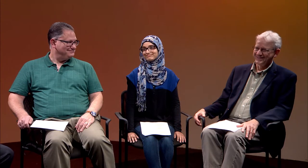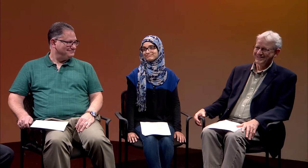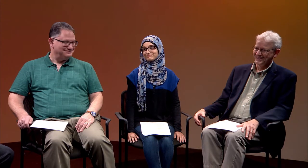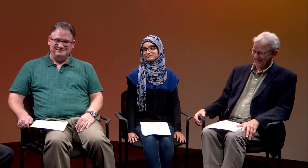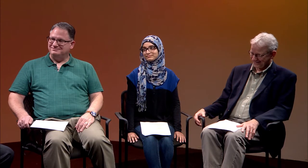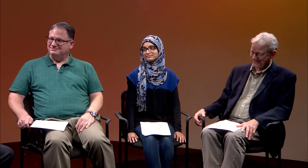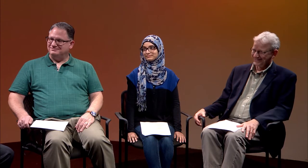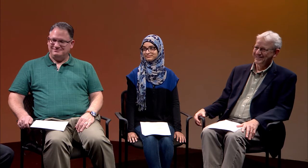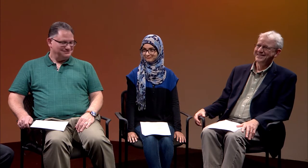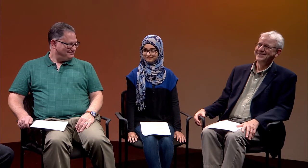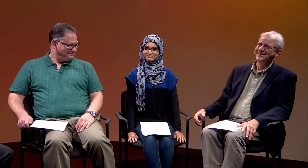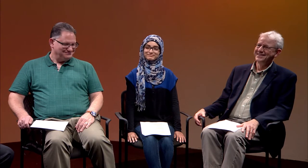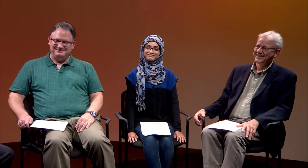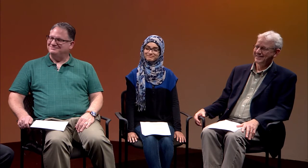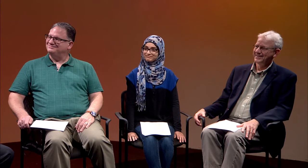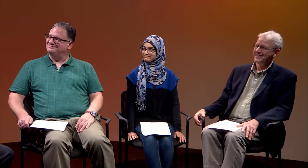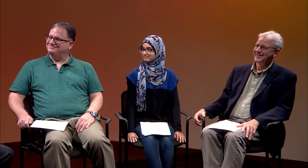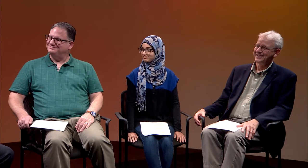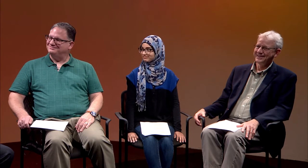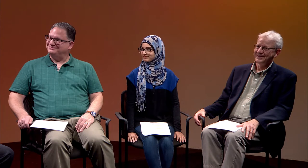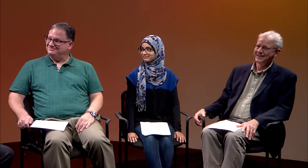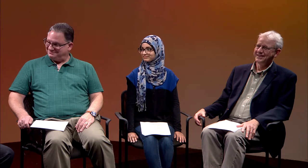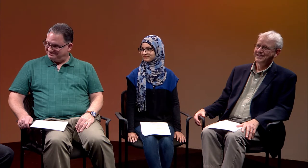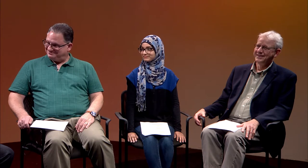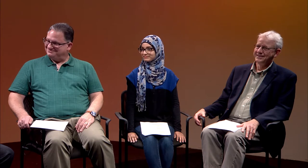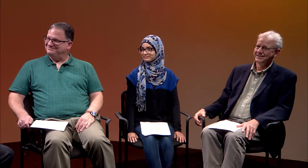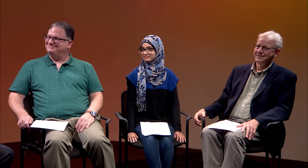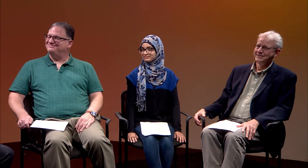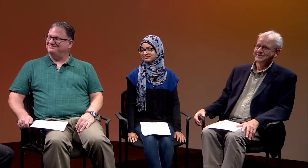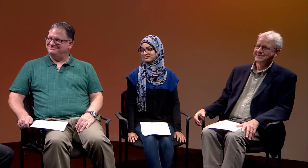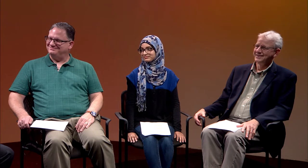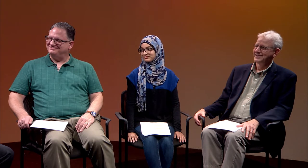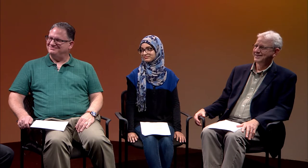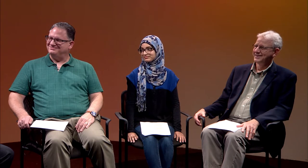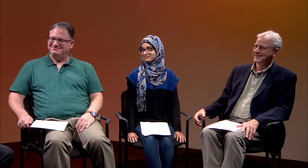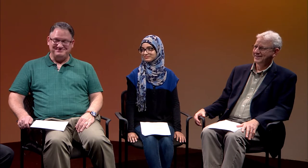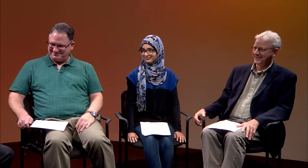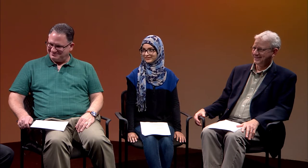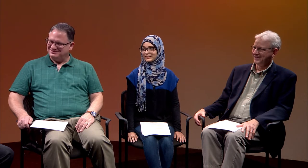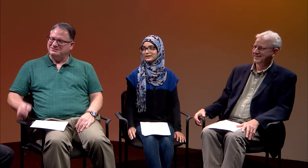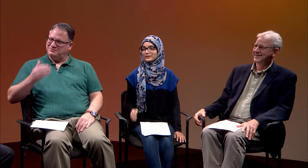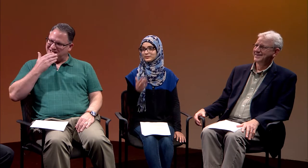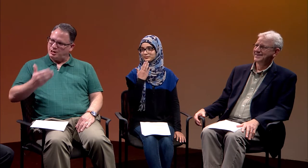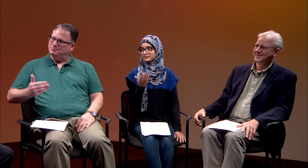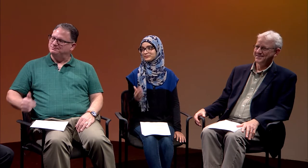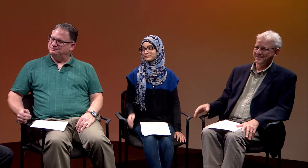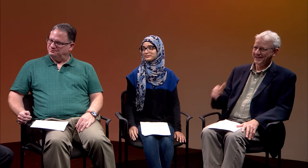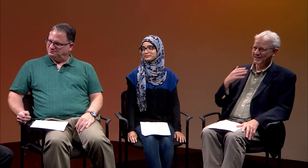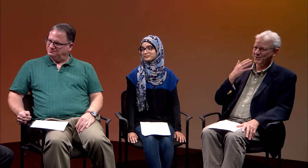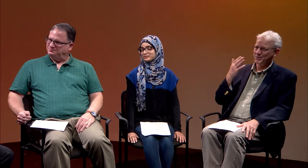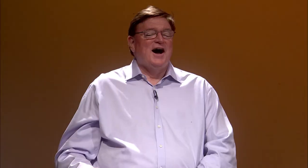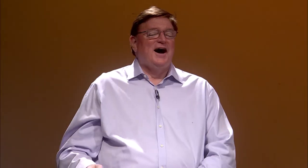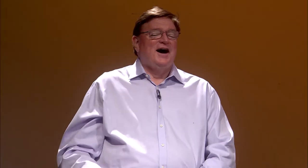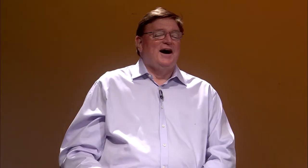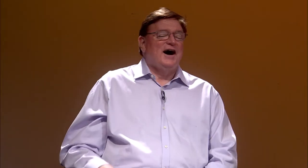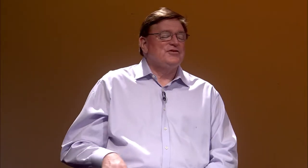Andaleeb Alayan, and Brad Staton. Welcome. Thank you. - Thank you.